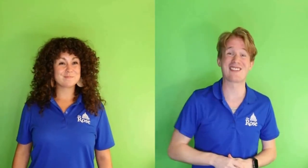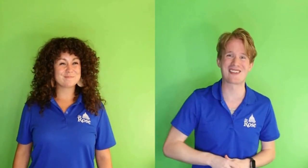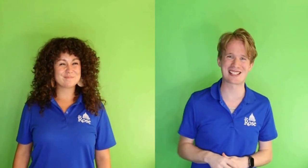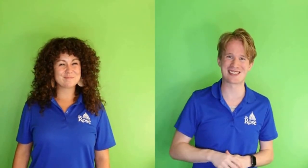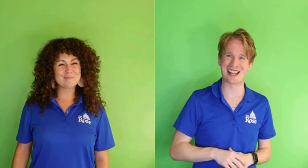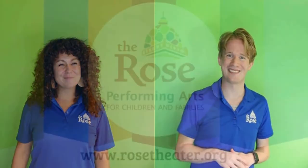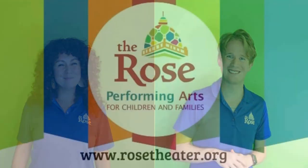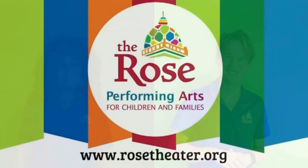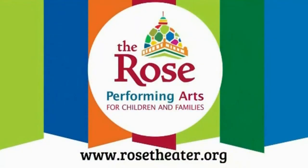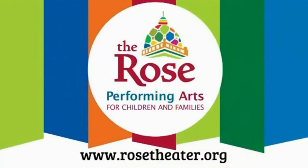Have a good rest of your day.